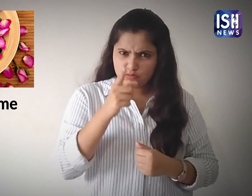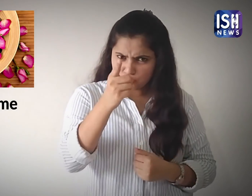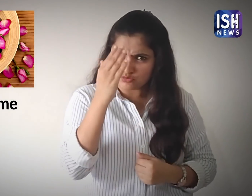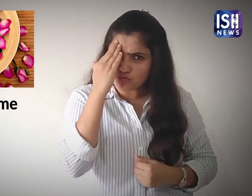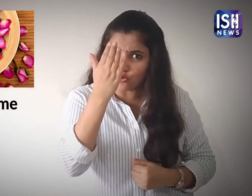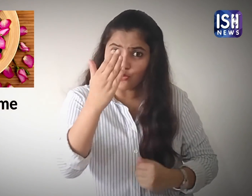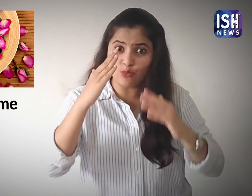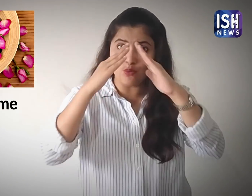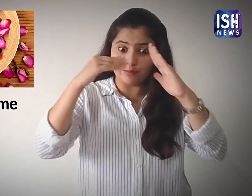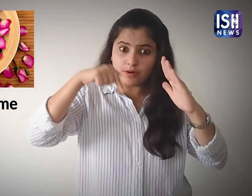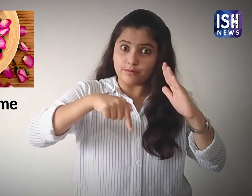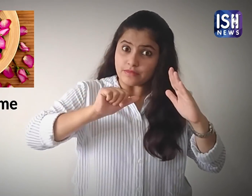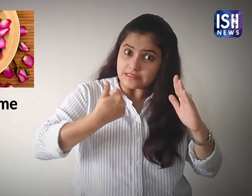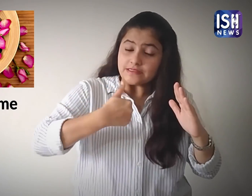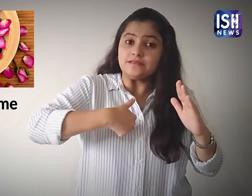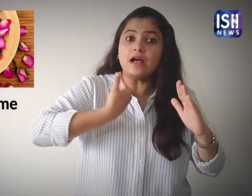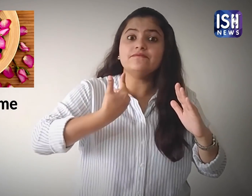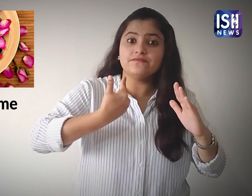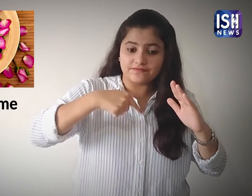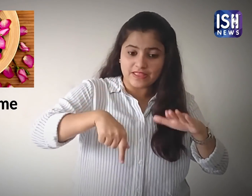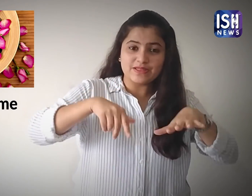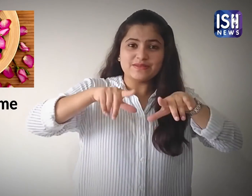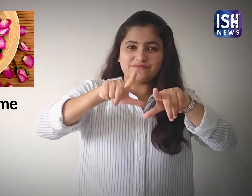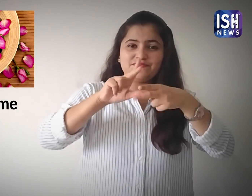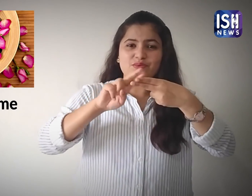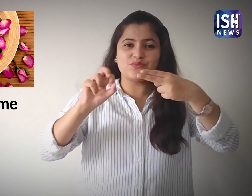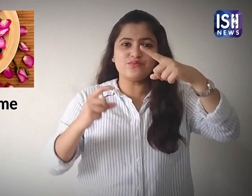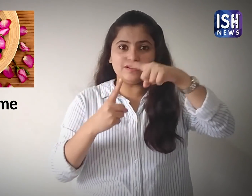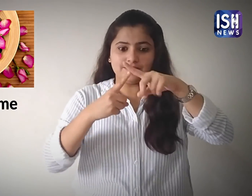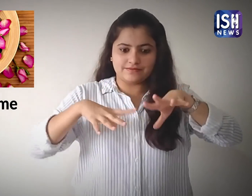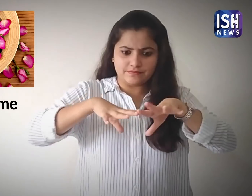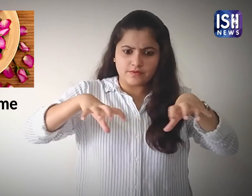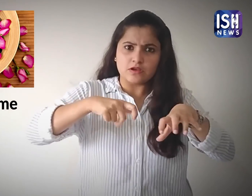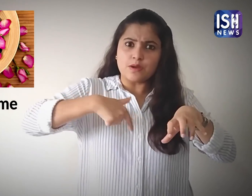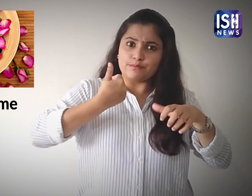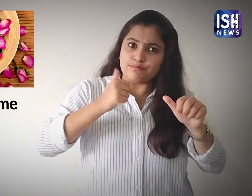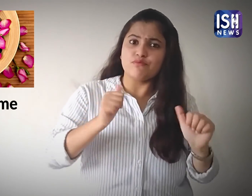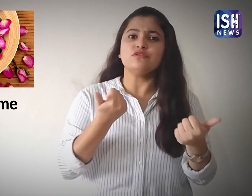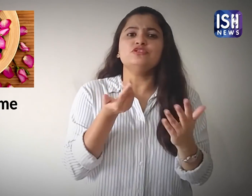But did you know that you can have foot spa at your home?